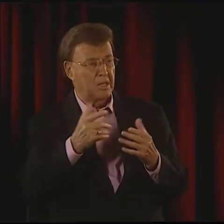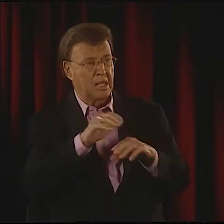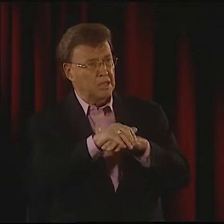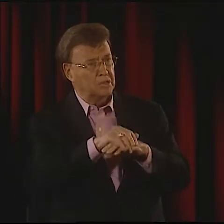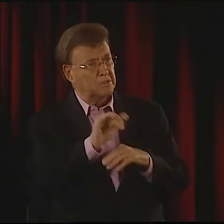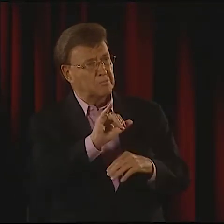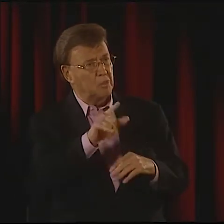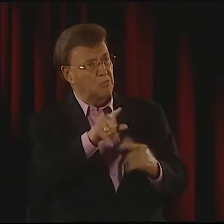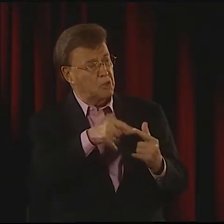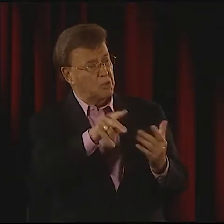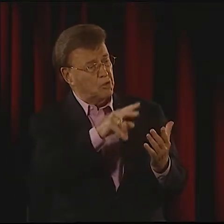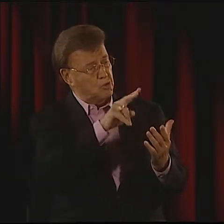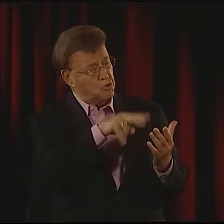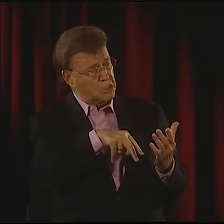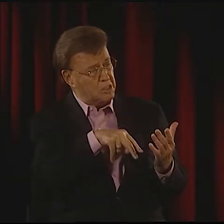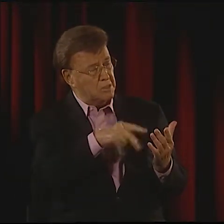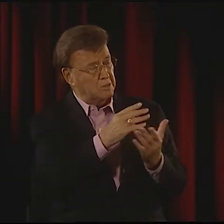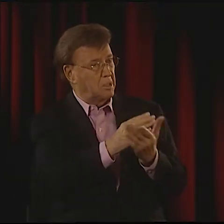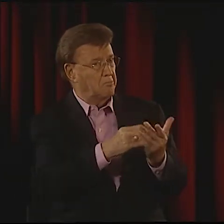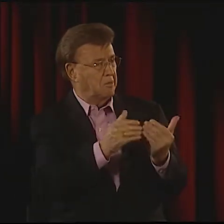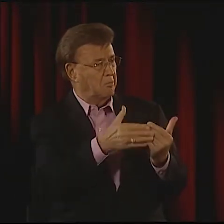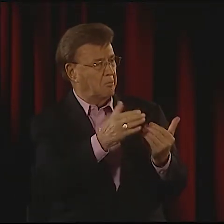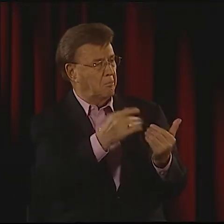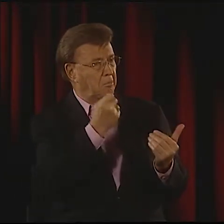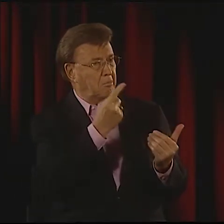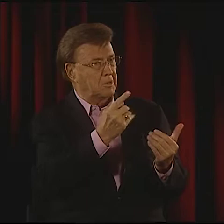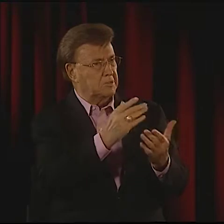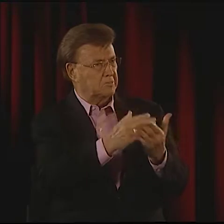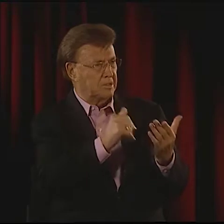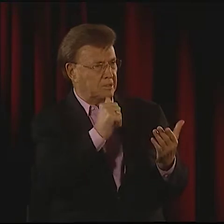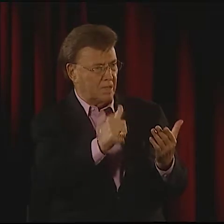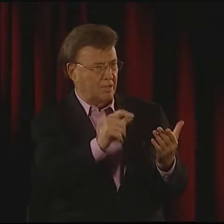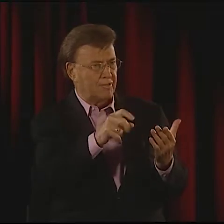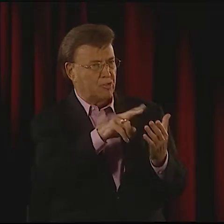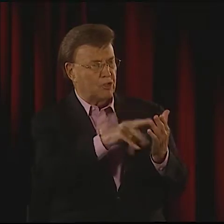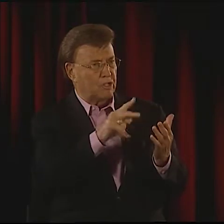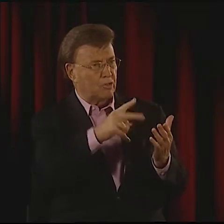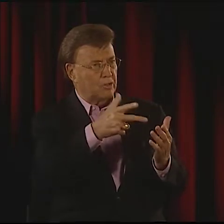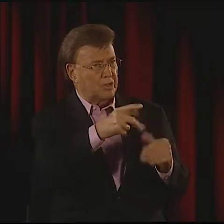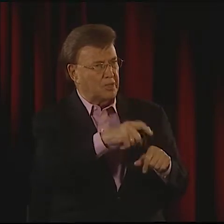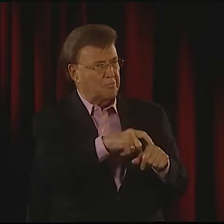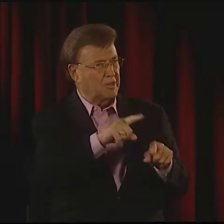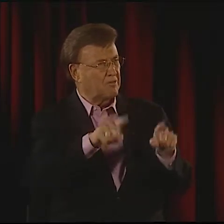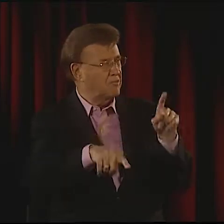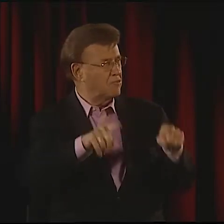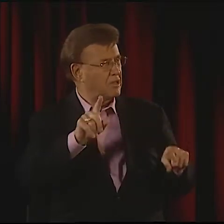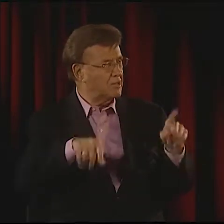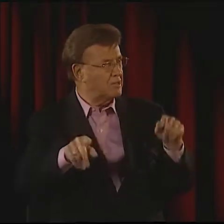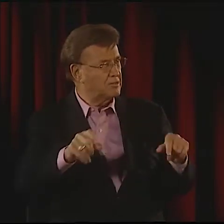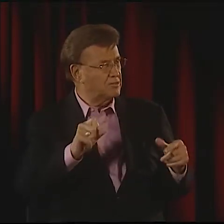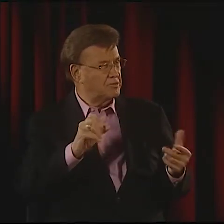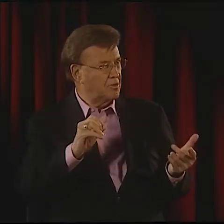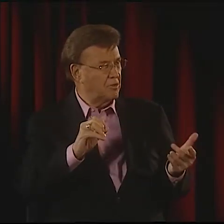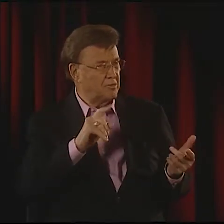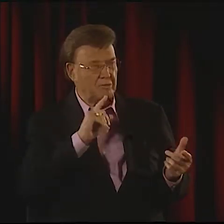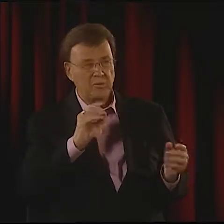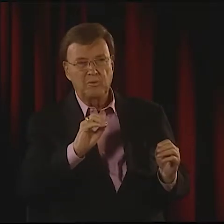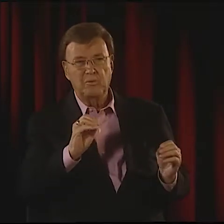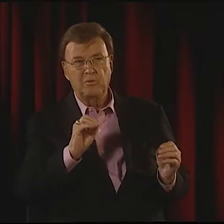I DIDN'T HAVE A PROBLEM WITH THAT, MAYBE THE ENGLISH, AS WELL. I WOULD READ SOME PARTS I WOULD UNDERSTAND. SOME I DIDN'T.